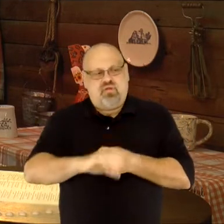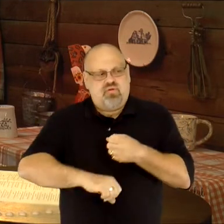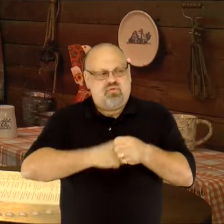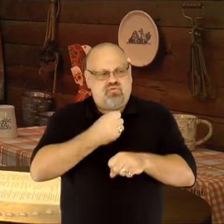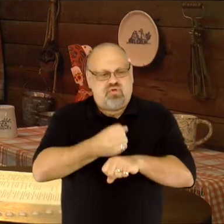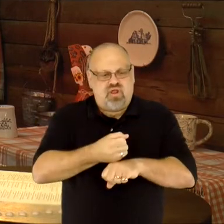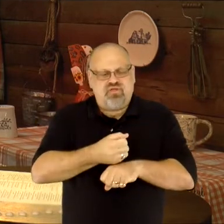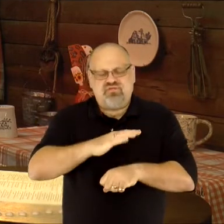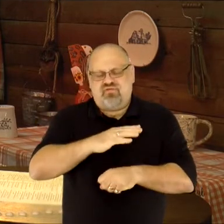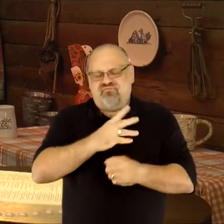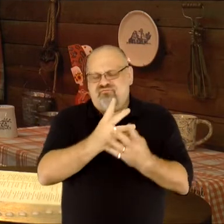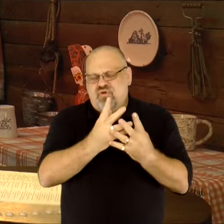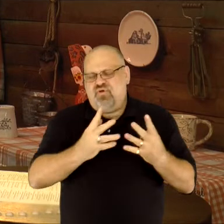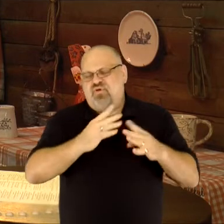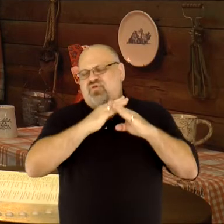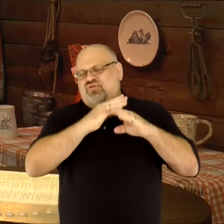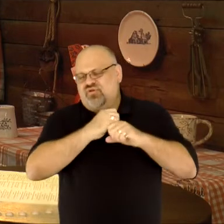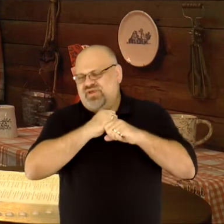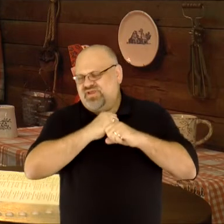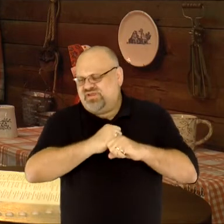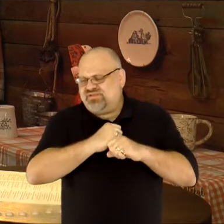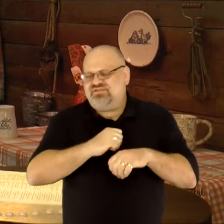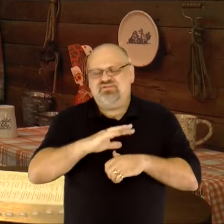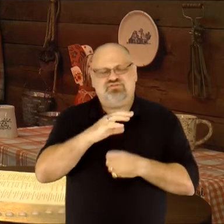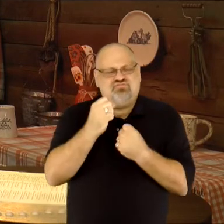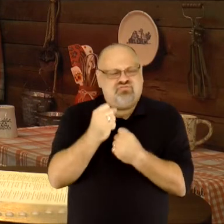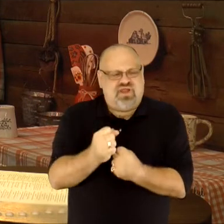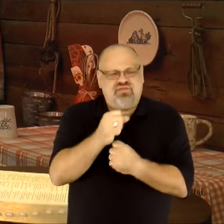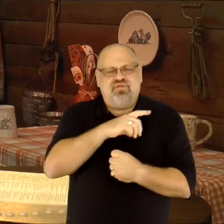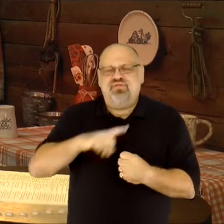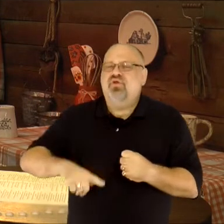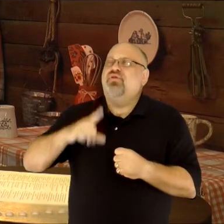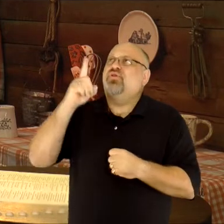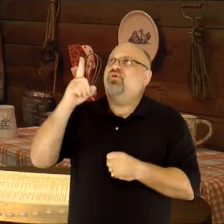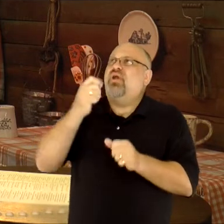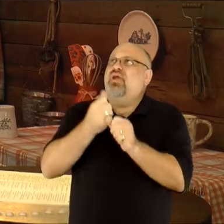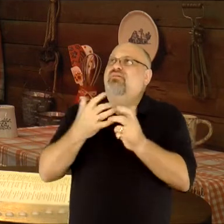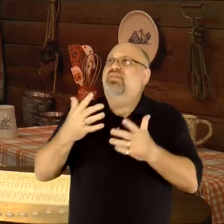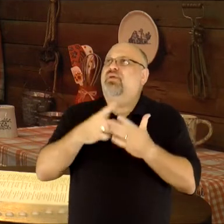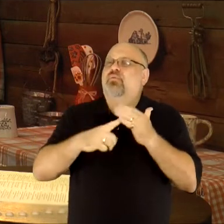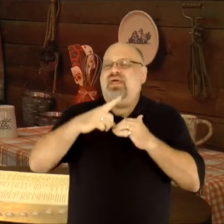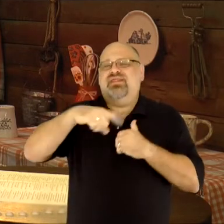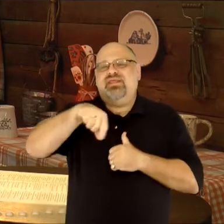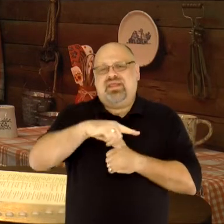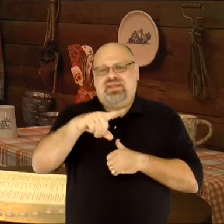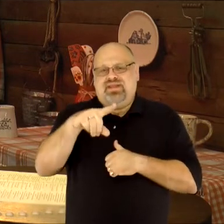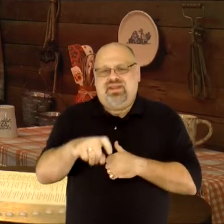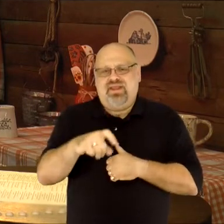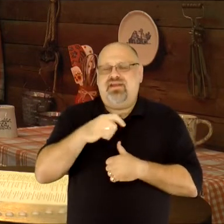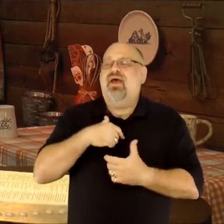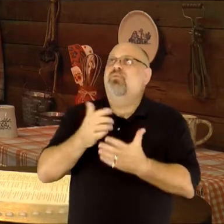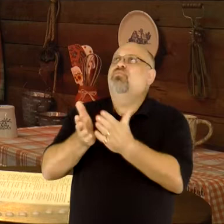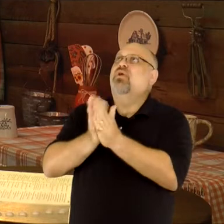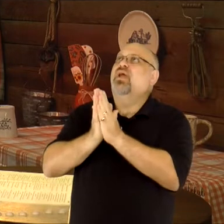their Rock, You or their Fortress God, You are their strength Lord. You are everything that they need. And, I pray Father that You would pour out